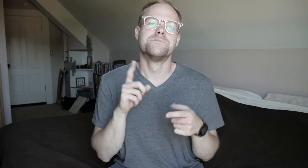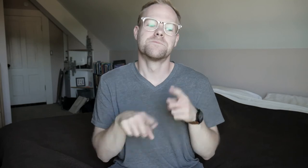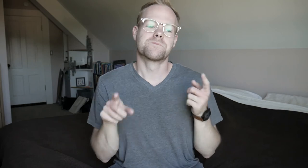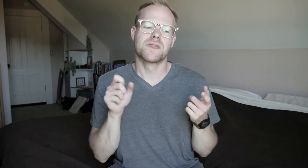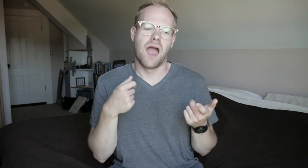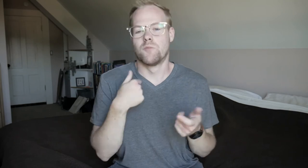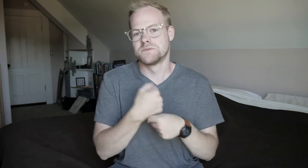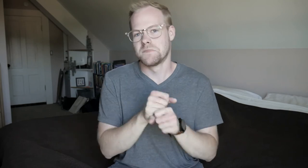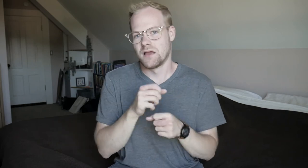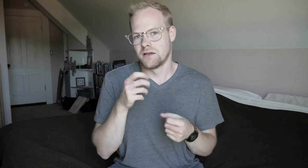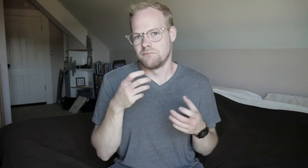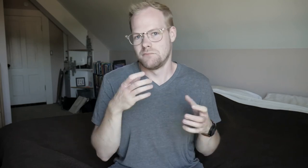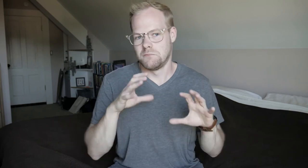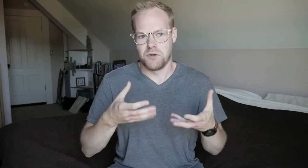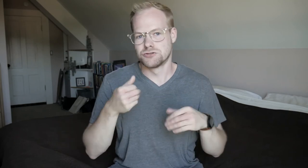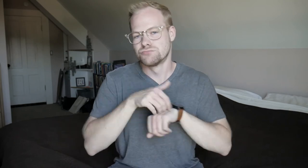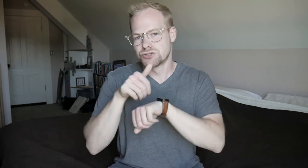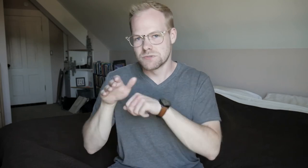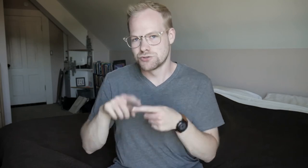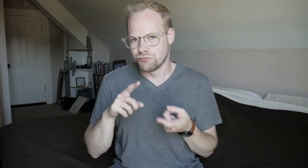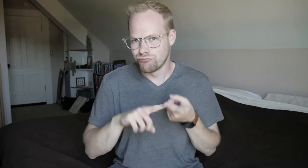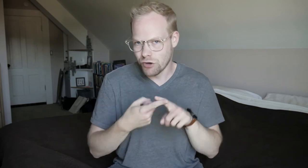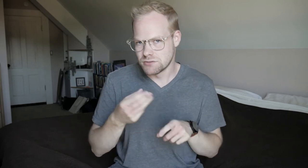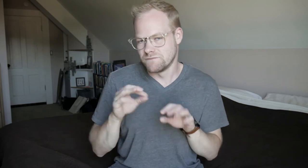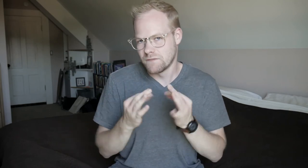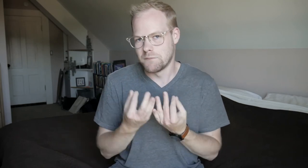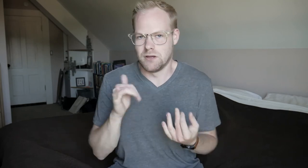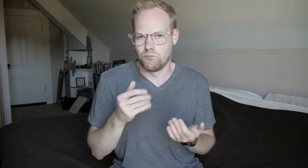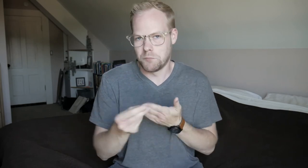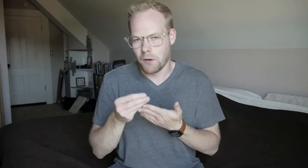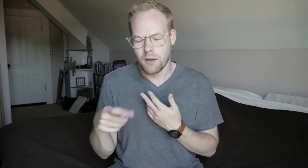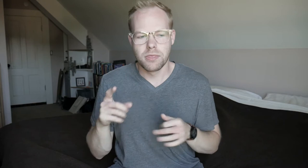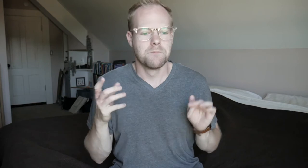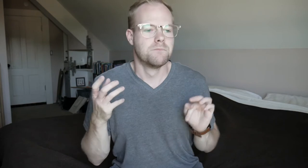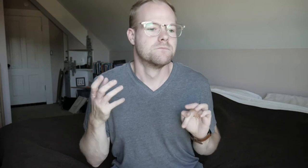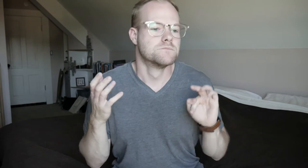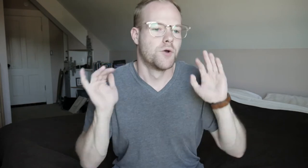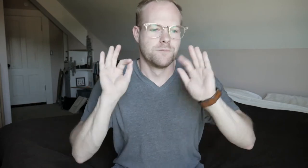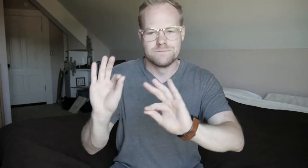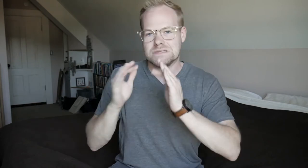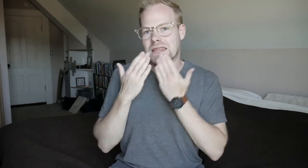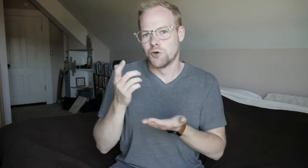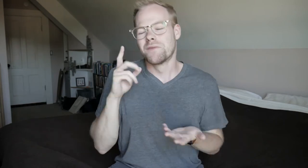But yeah, I was making a bunch and shipping them to friends and family that were buying them. So, thank you!